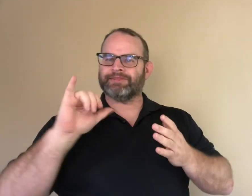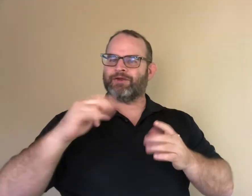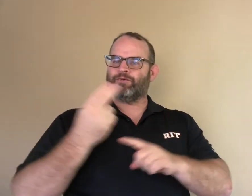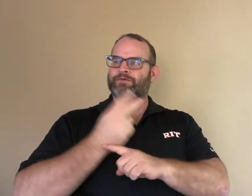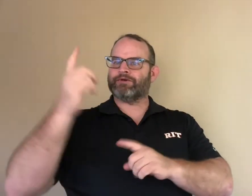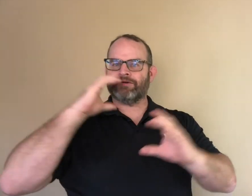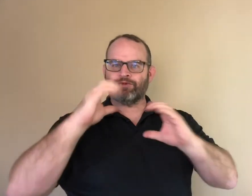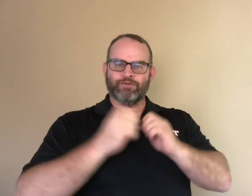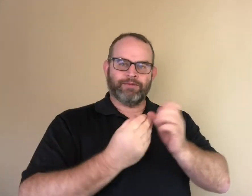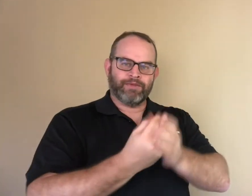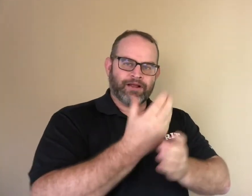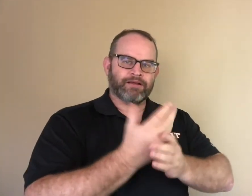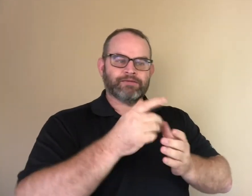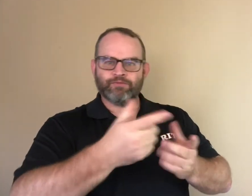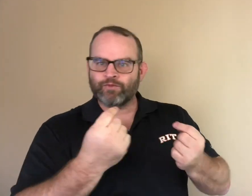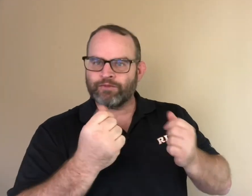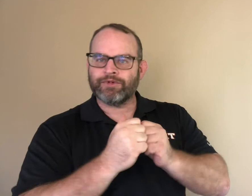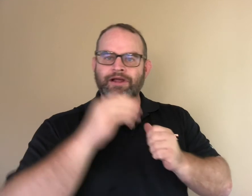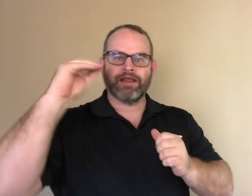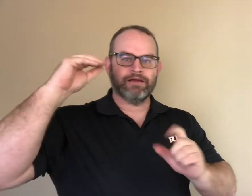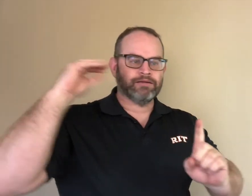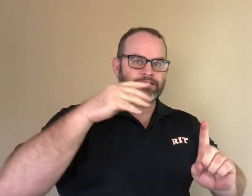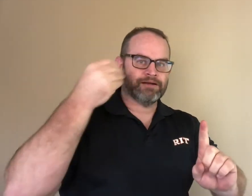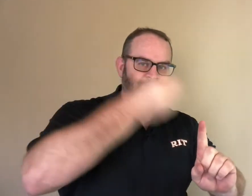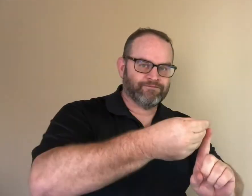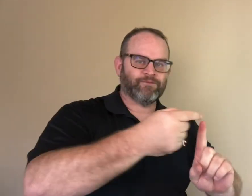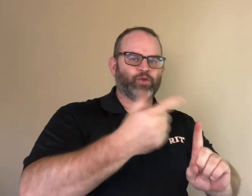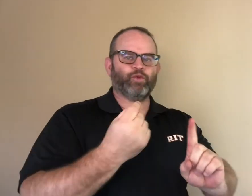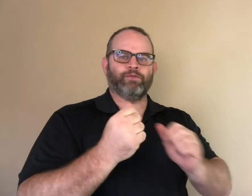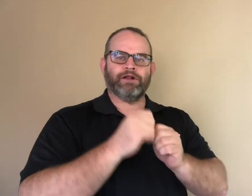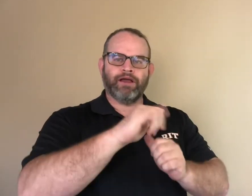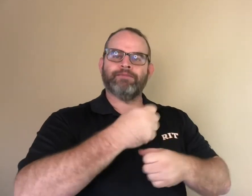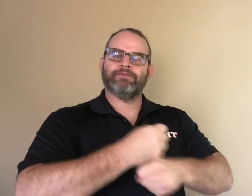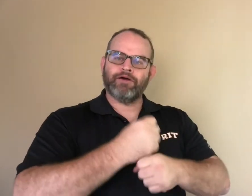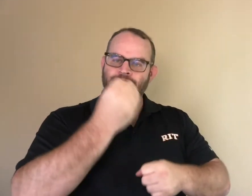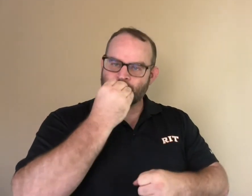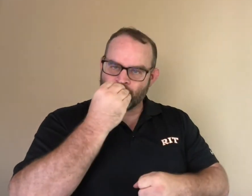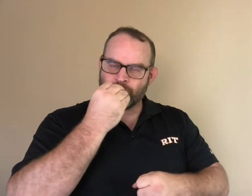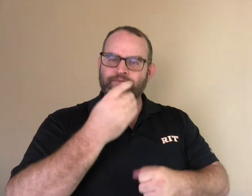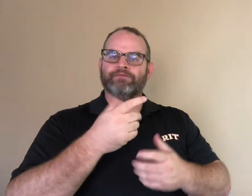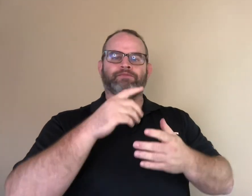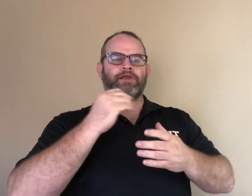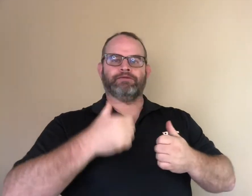using its signing rays to direct the plants to grow and produce food with its solar energy.